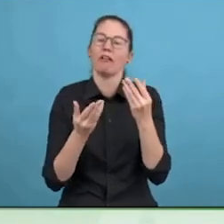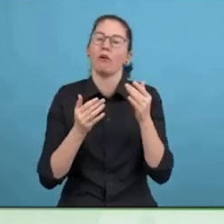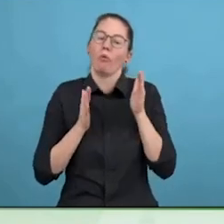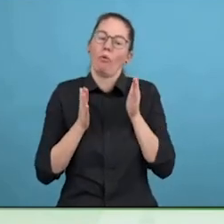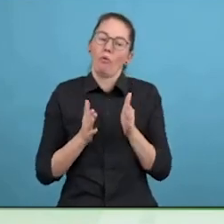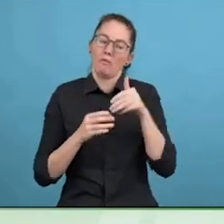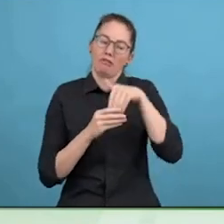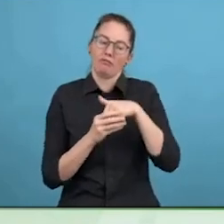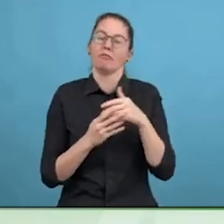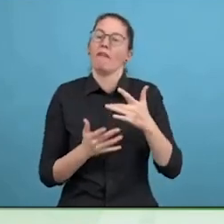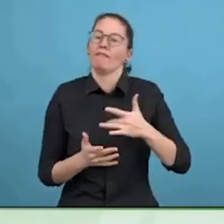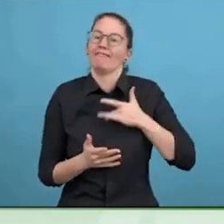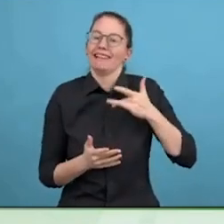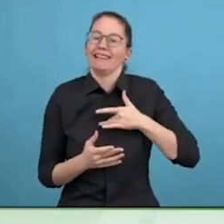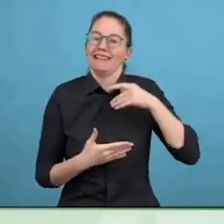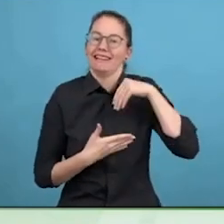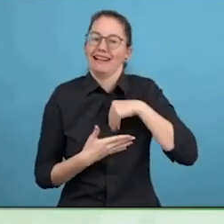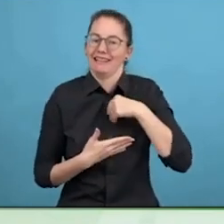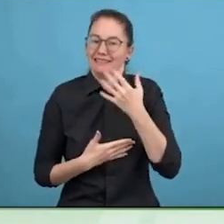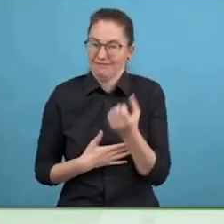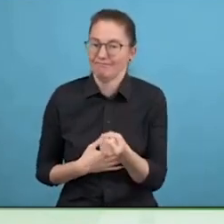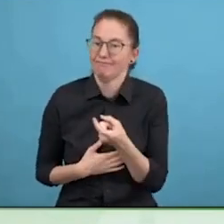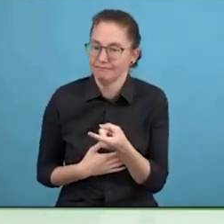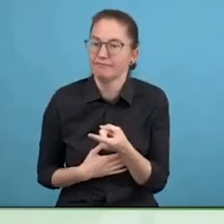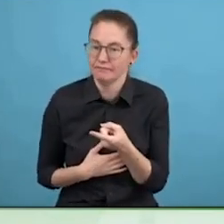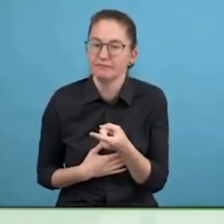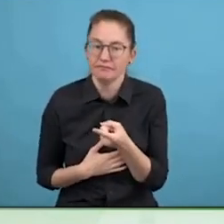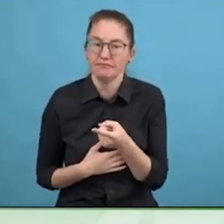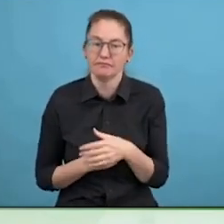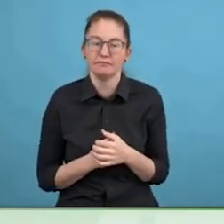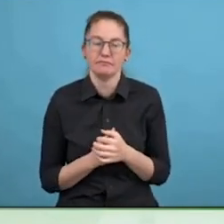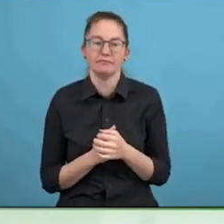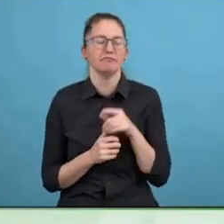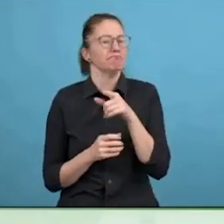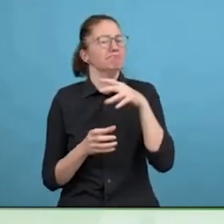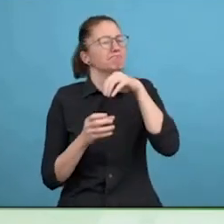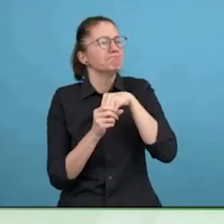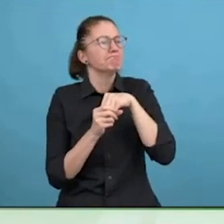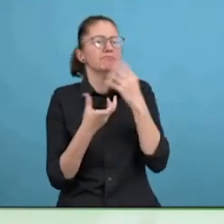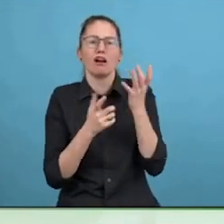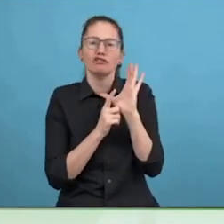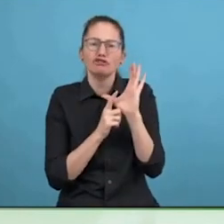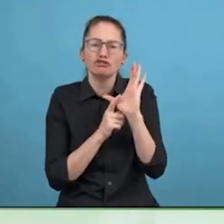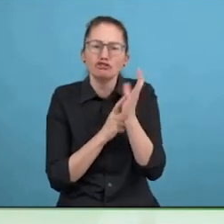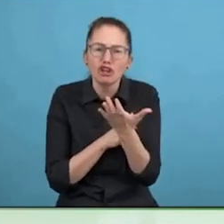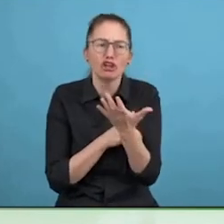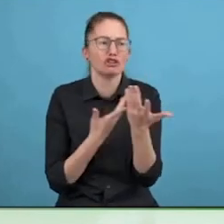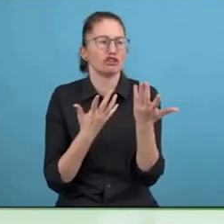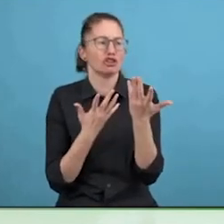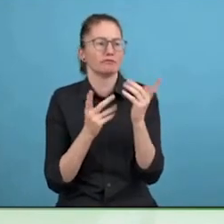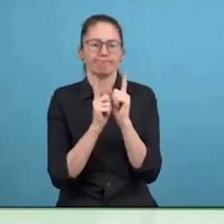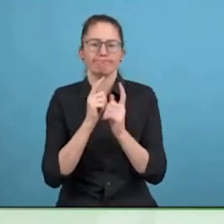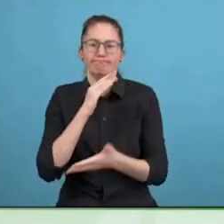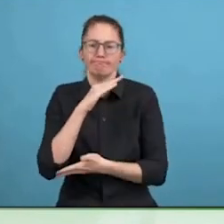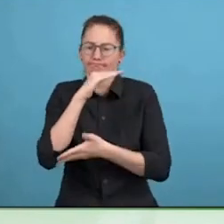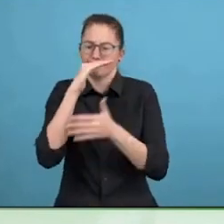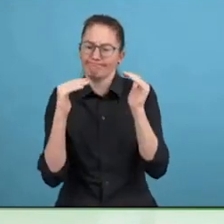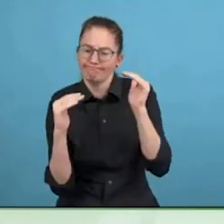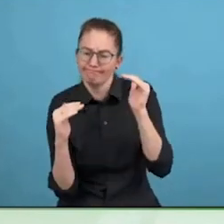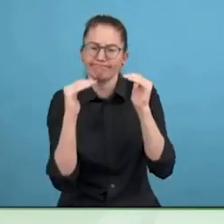collaboration, a culture of knowing things and feeling humans, so I